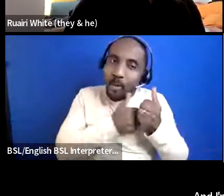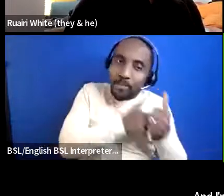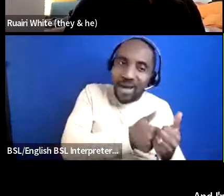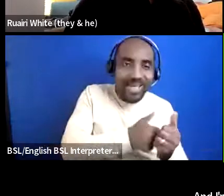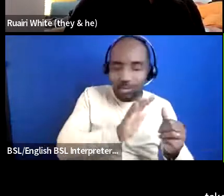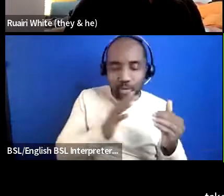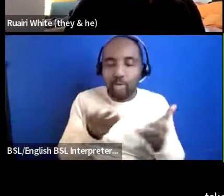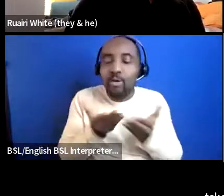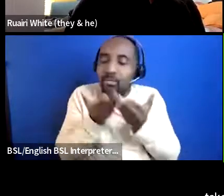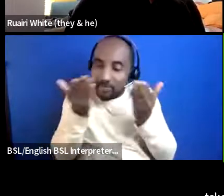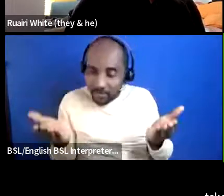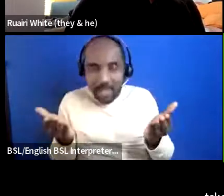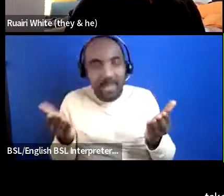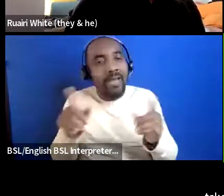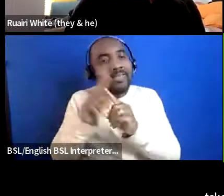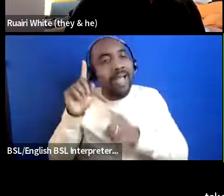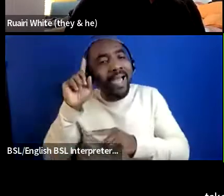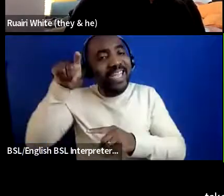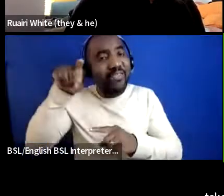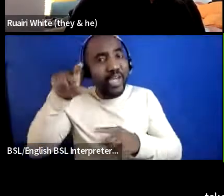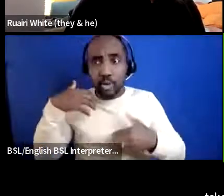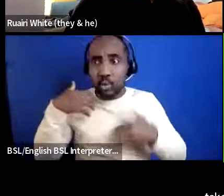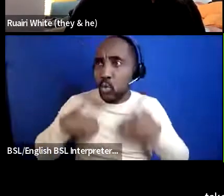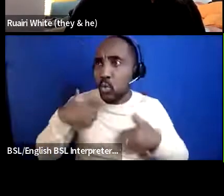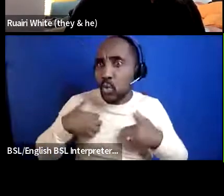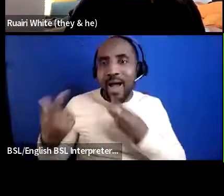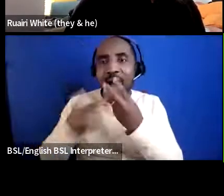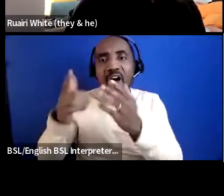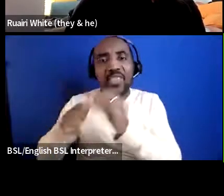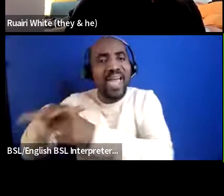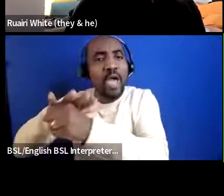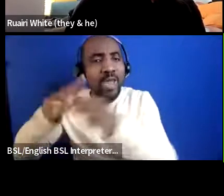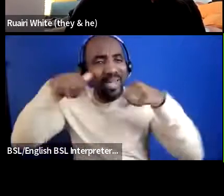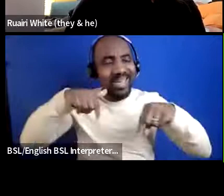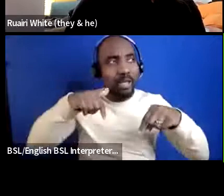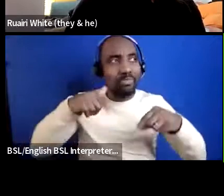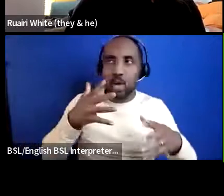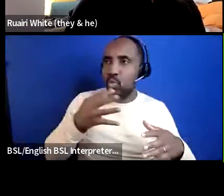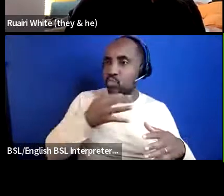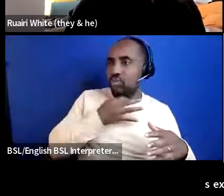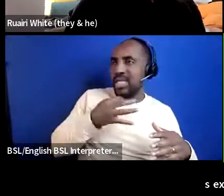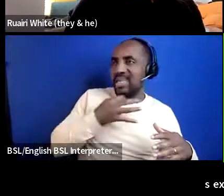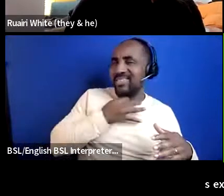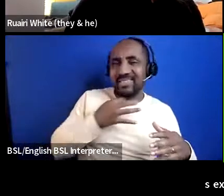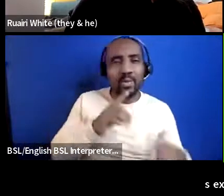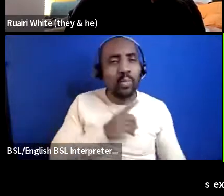other sectors would be seen as exciting but over here we're seen as like risky or the other um